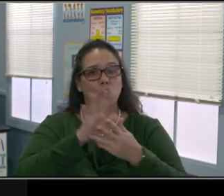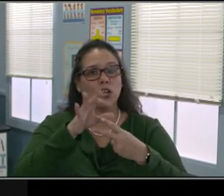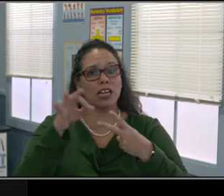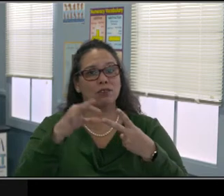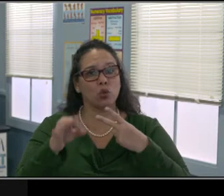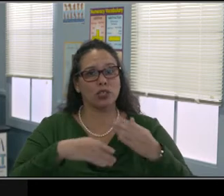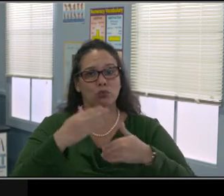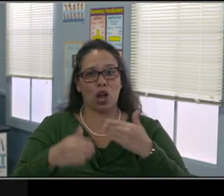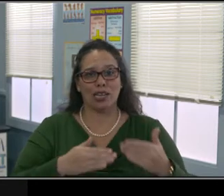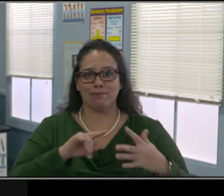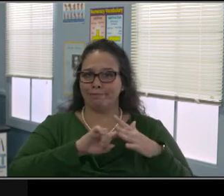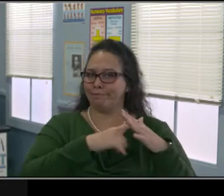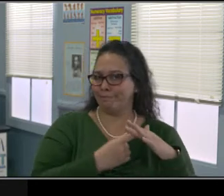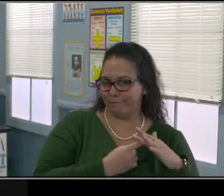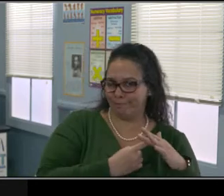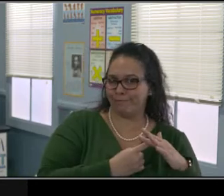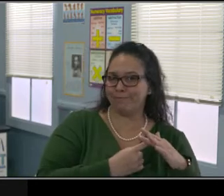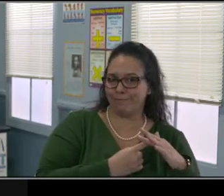When I wanna make sure that you understand...